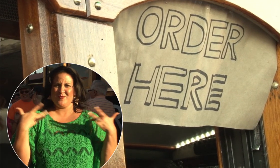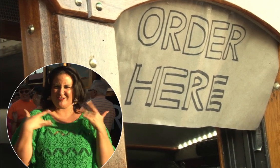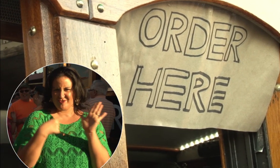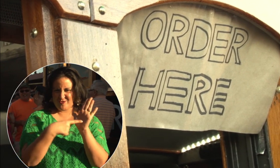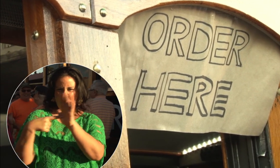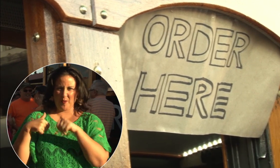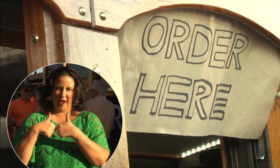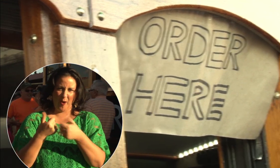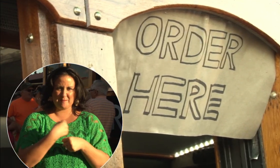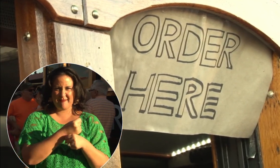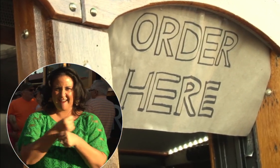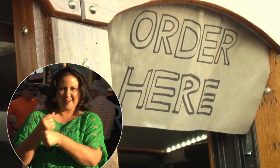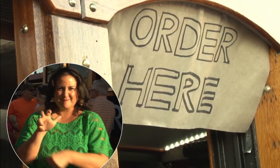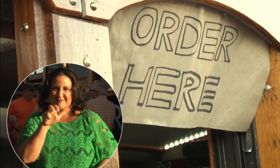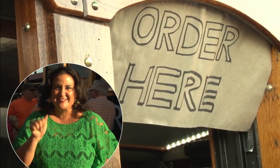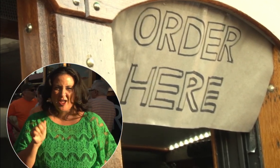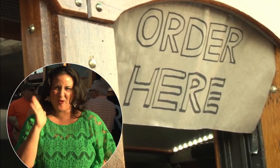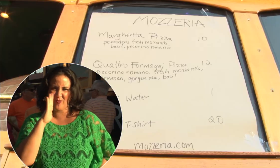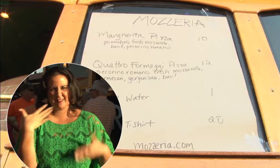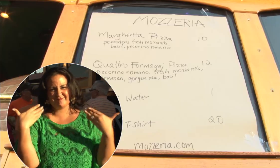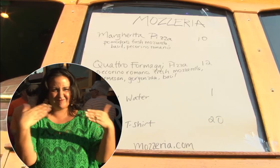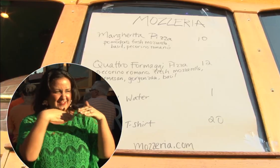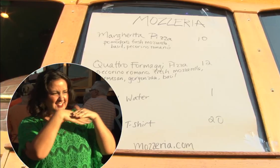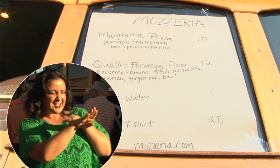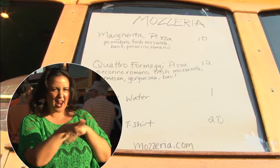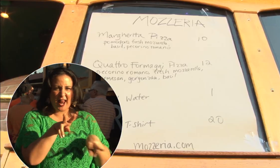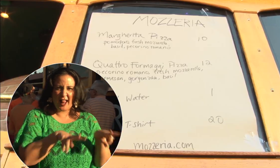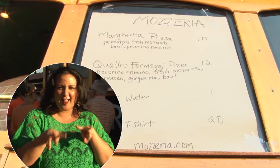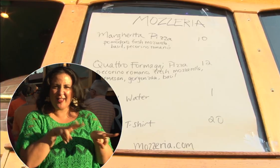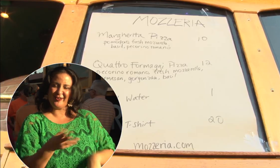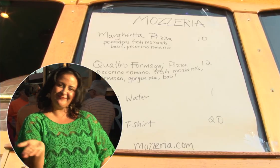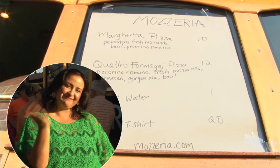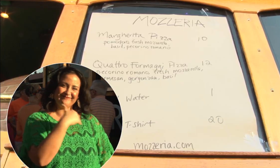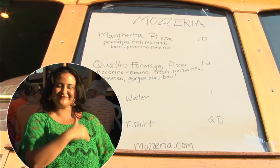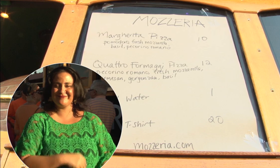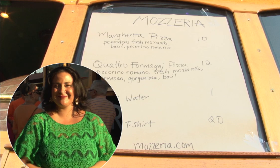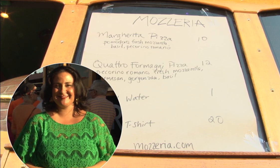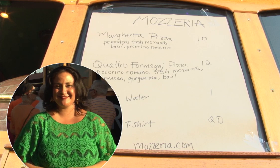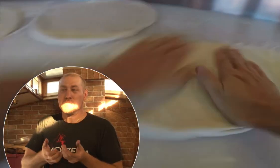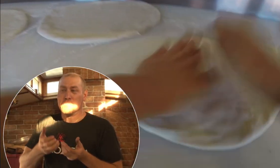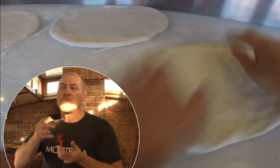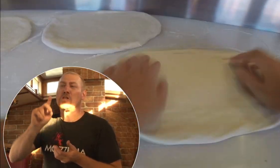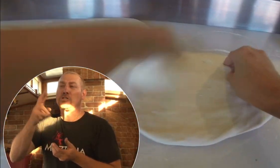We're excited to show you a behind the scenes look of how they make their pizza.